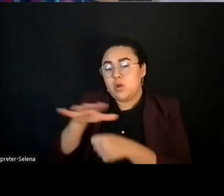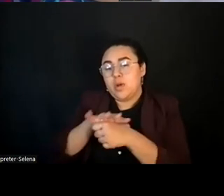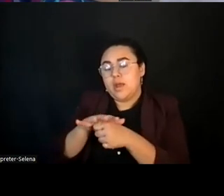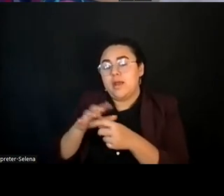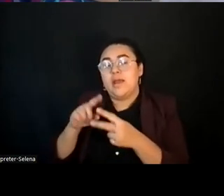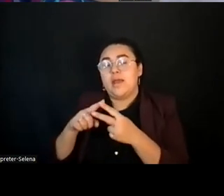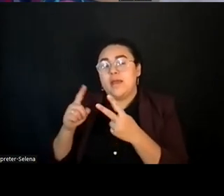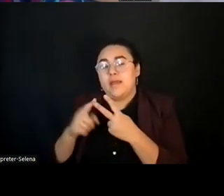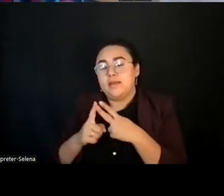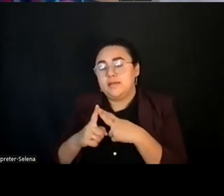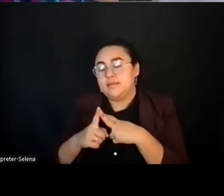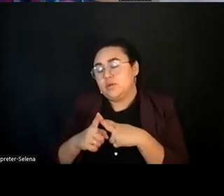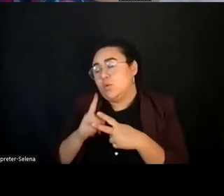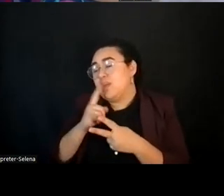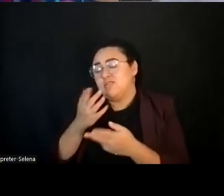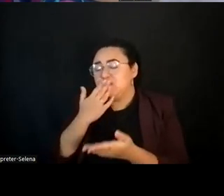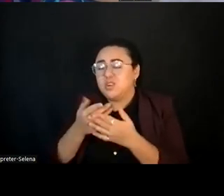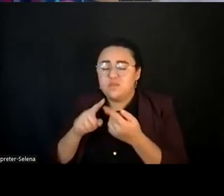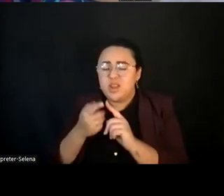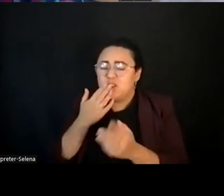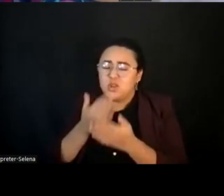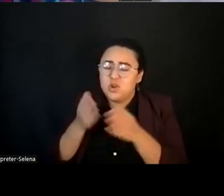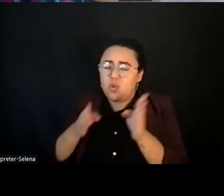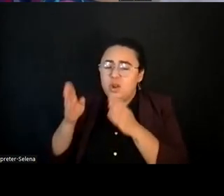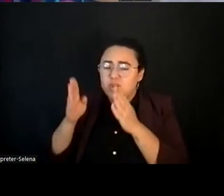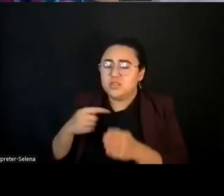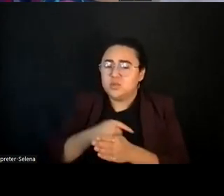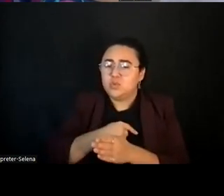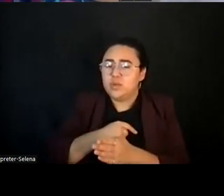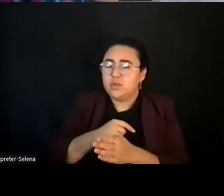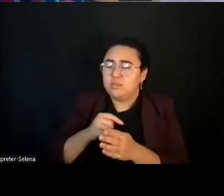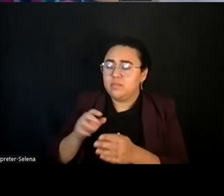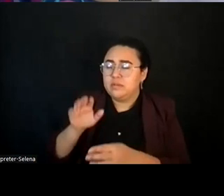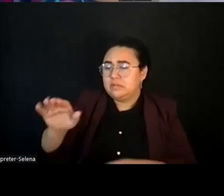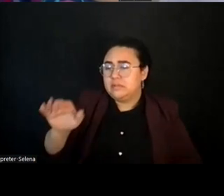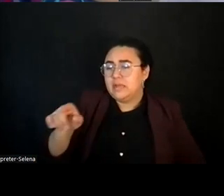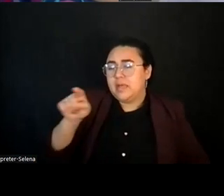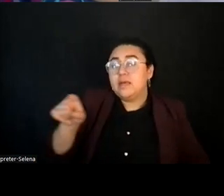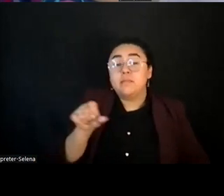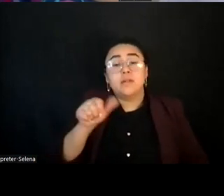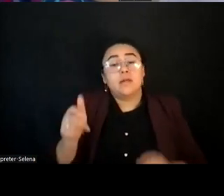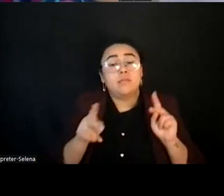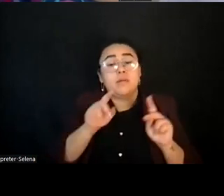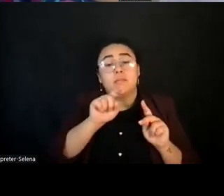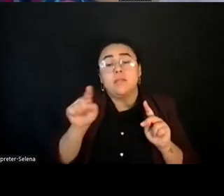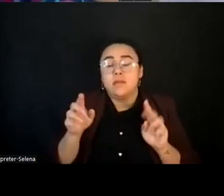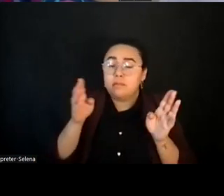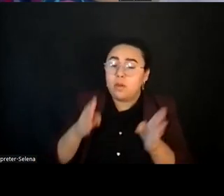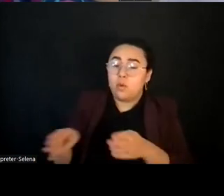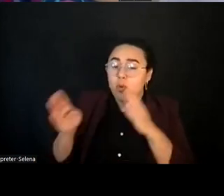And frankly, we've been pushing D'Angelo and others about organizing poor whites.